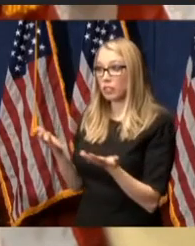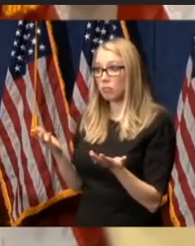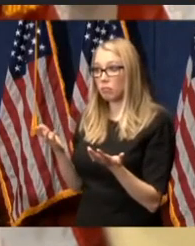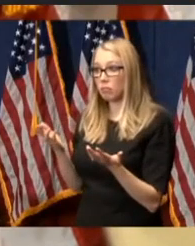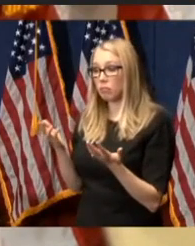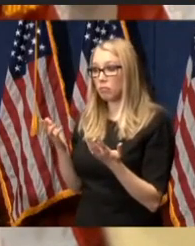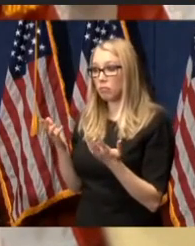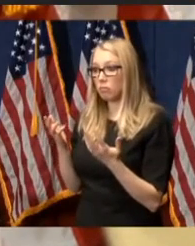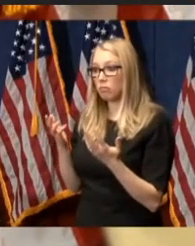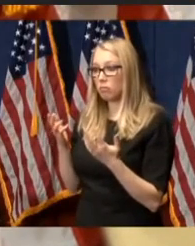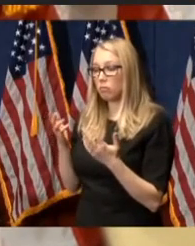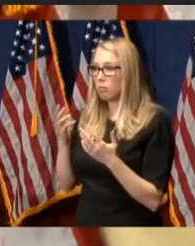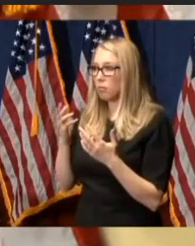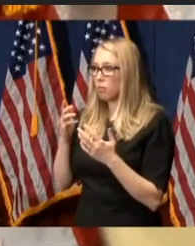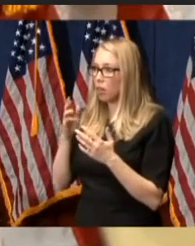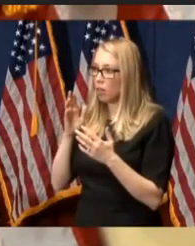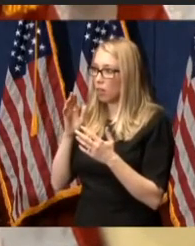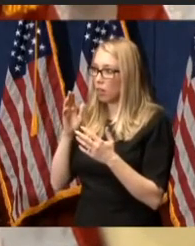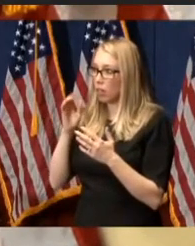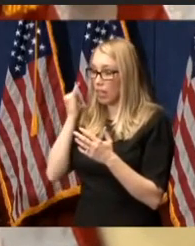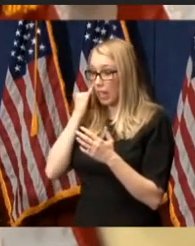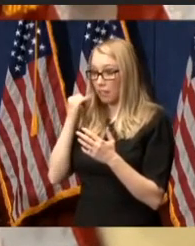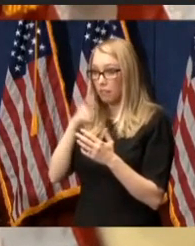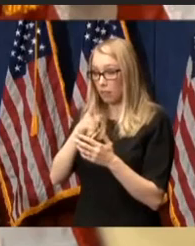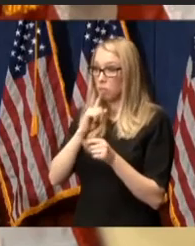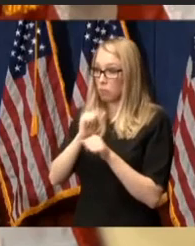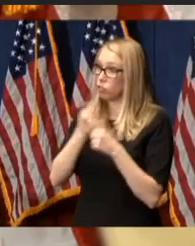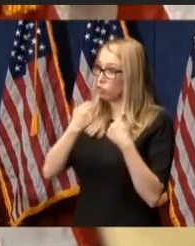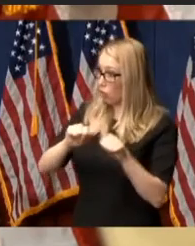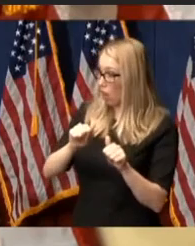while their [disabled] counterparts will be assisted with suicide.